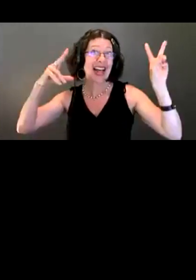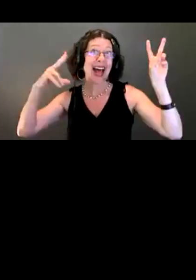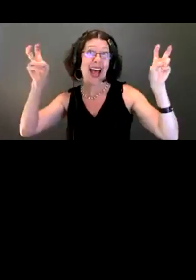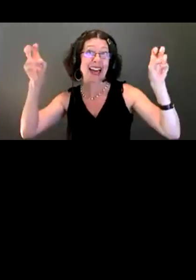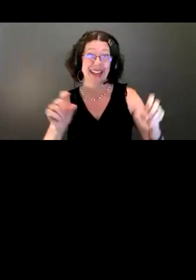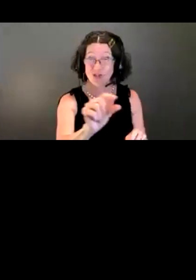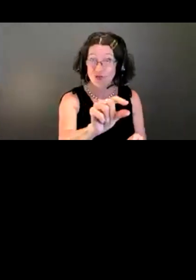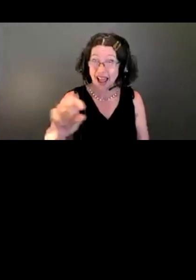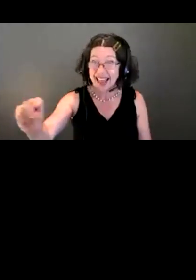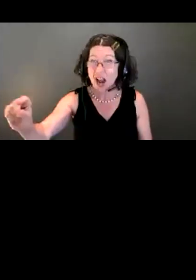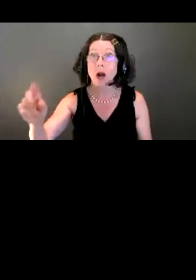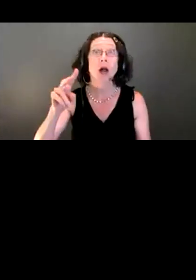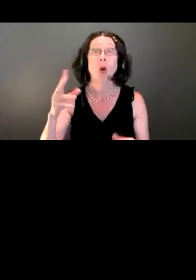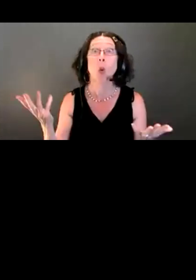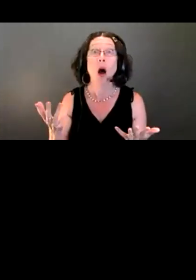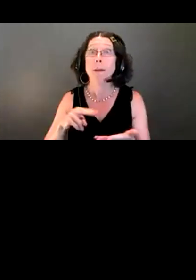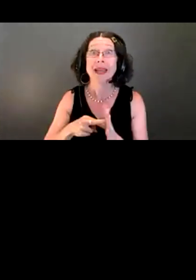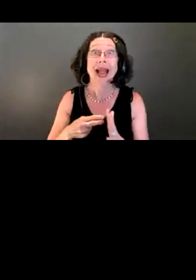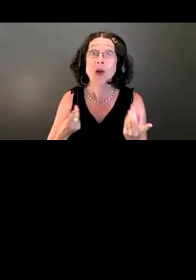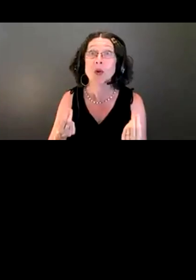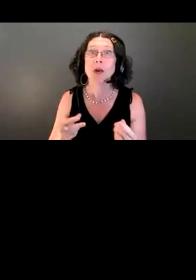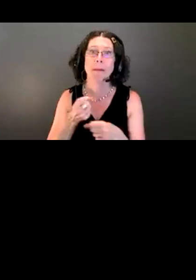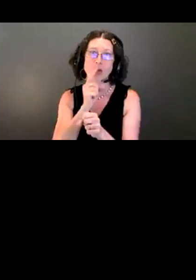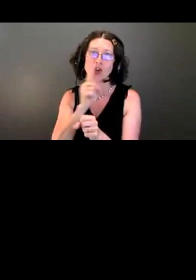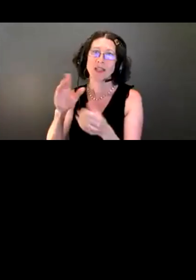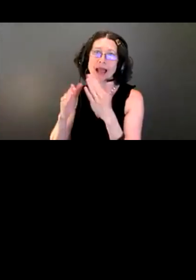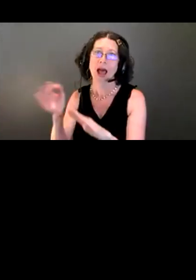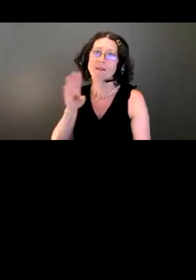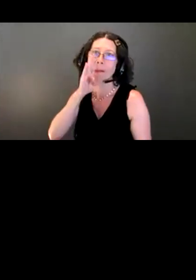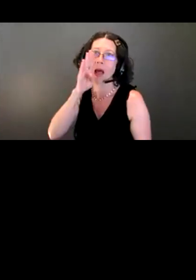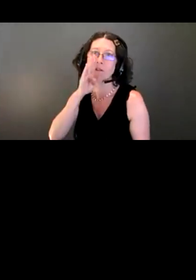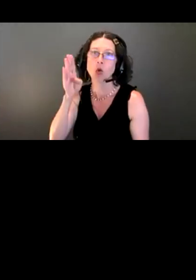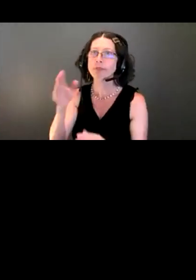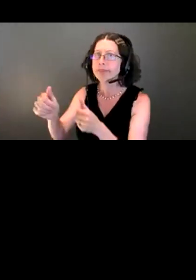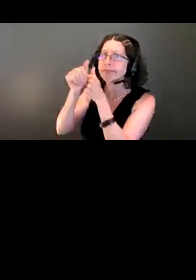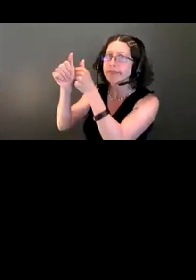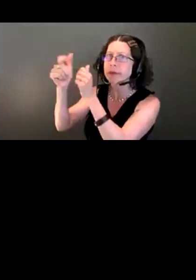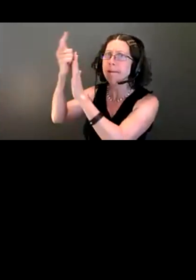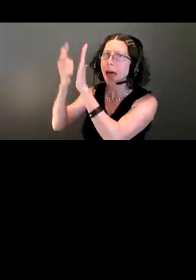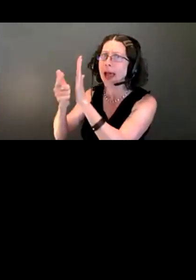the City of Bellevue maintains compliance for disenfranchised and disadvantaged populations.